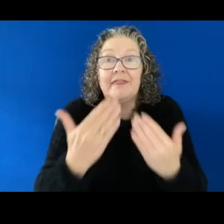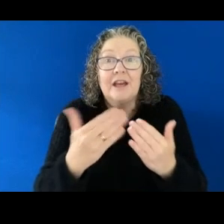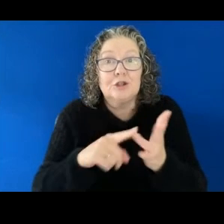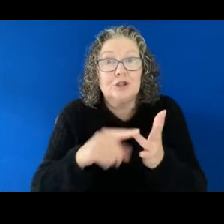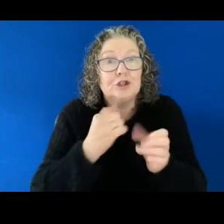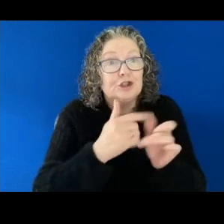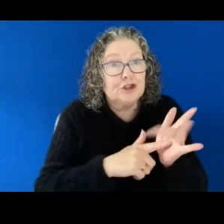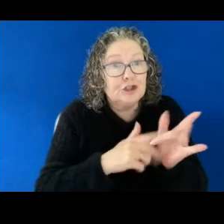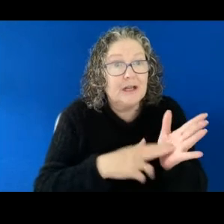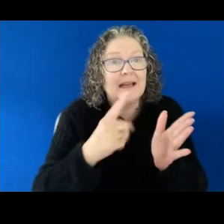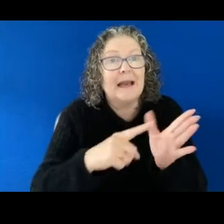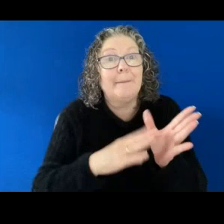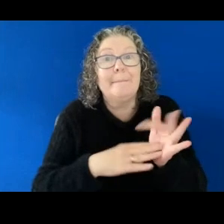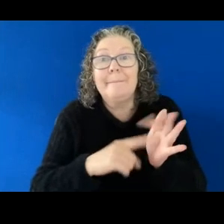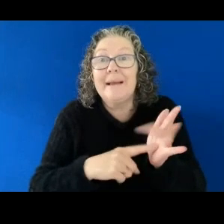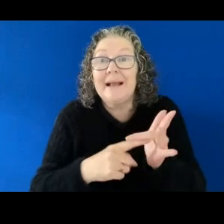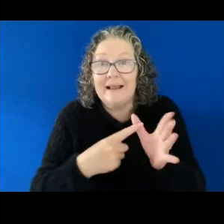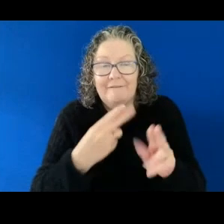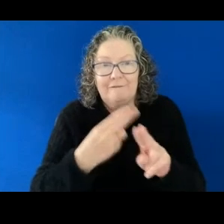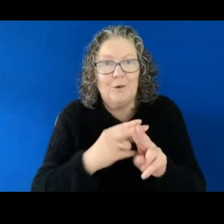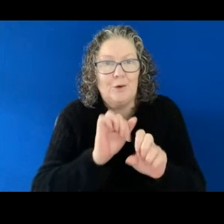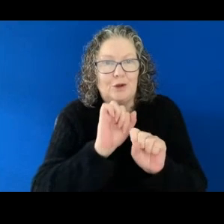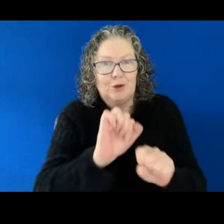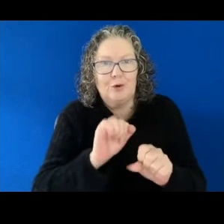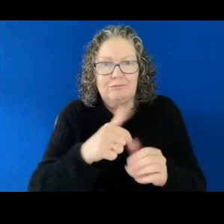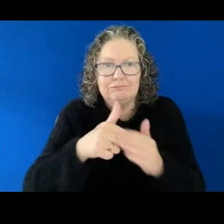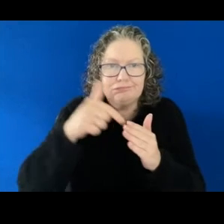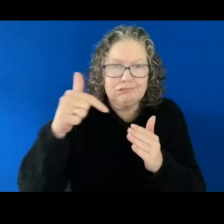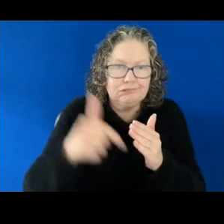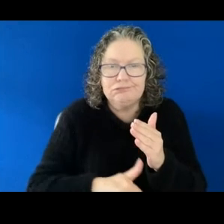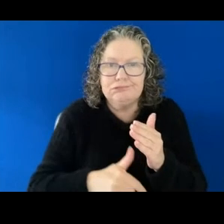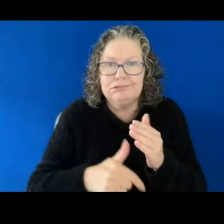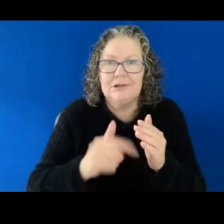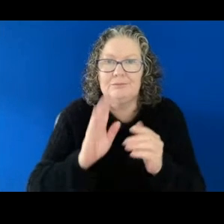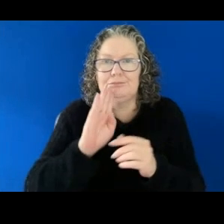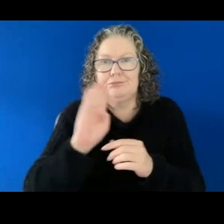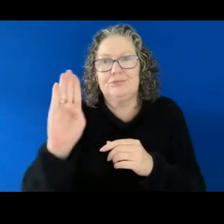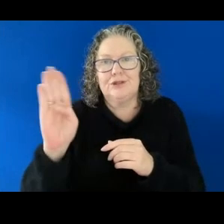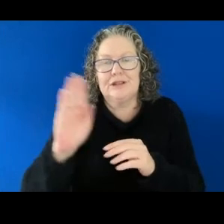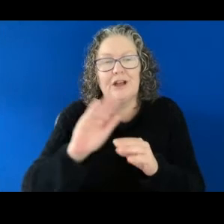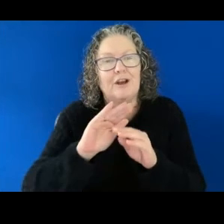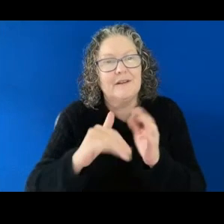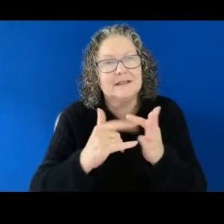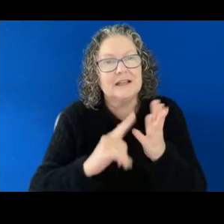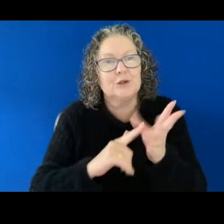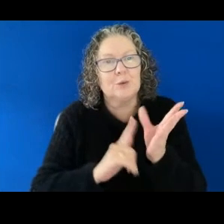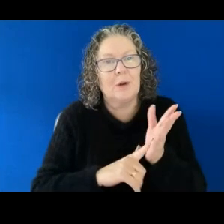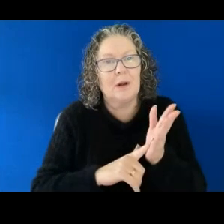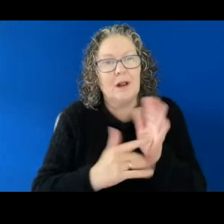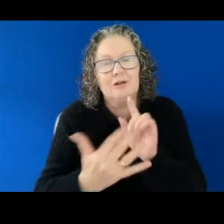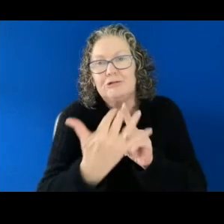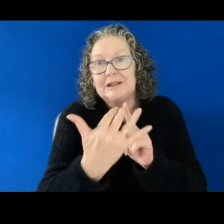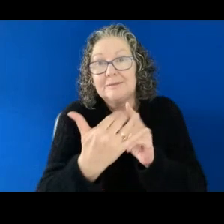to Amelia for such a comprehensive presentation about sexual harassment. Thank you, everyone. Thank you. AMELIA: Thank you.